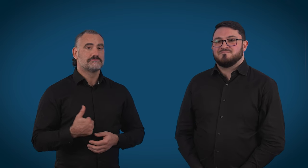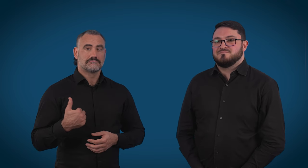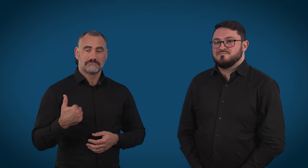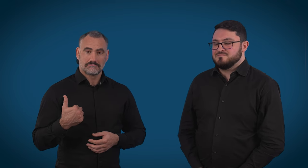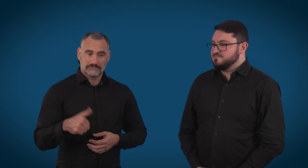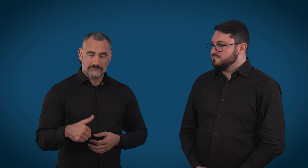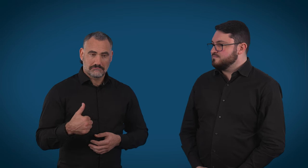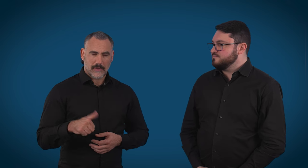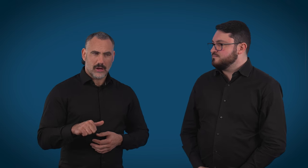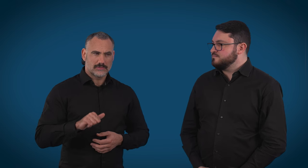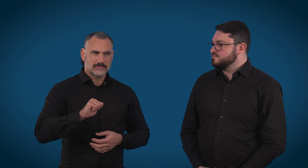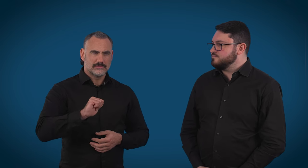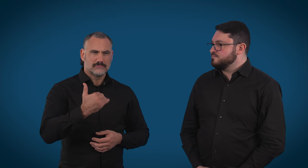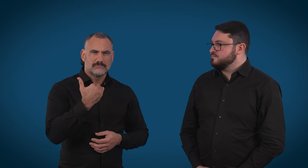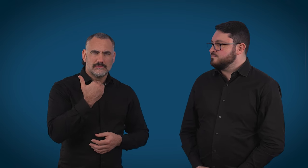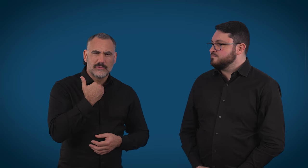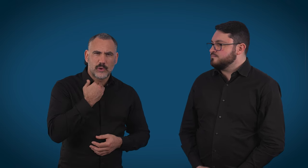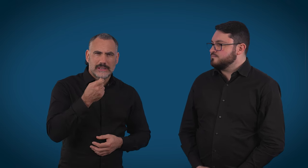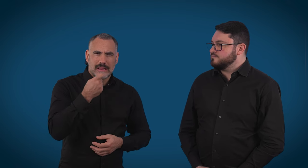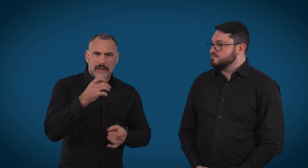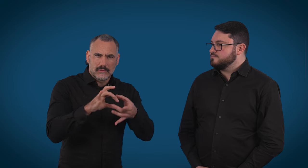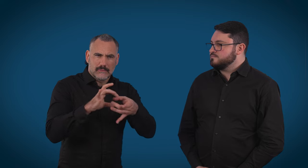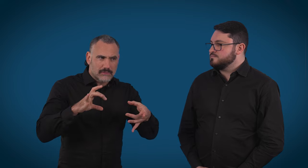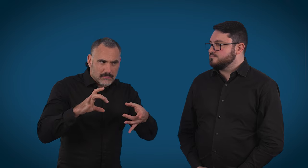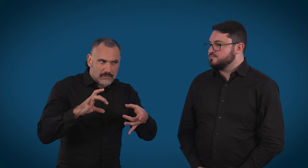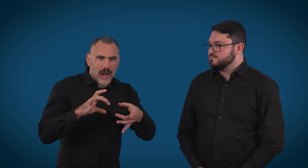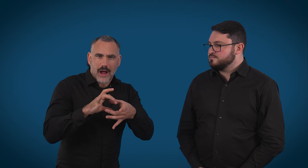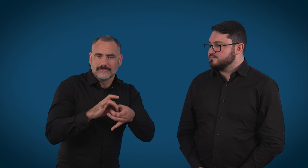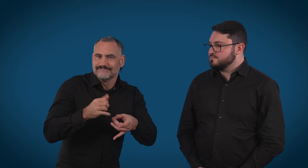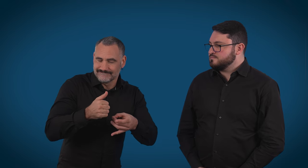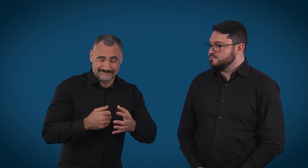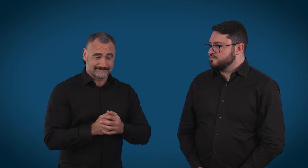On a more boring and practical note,